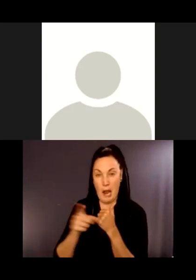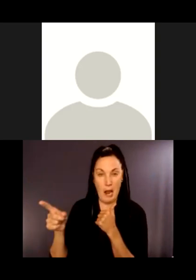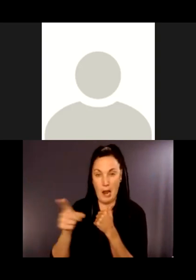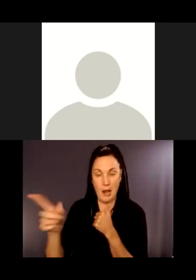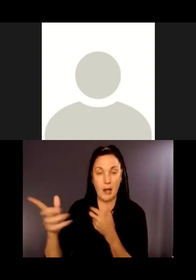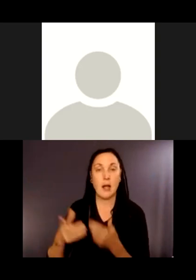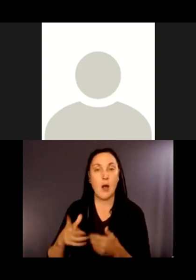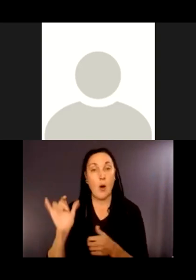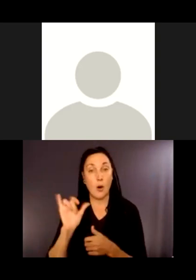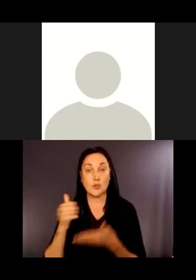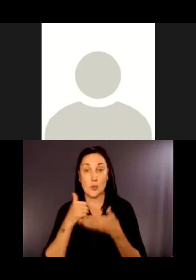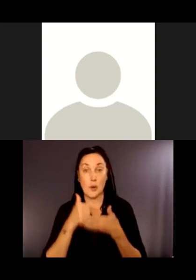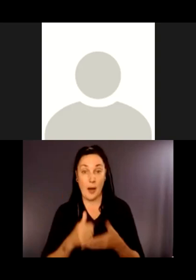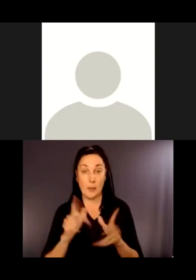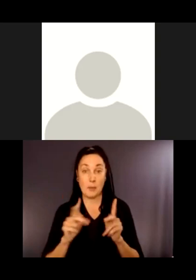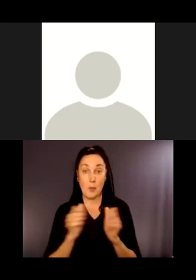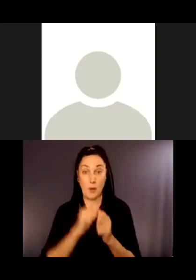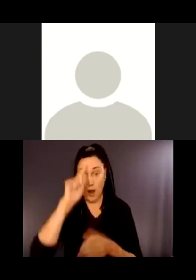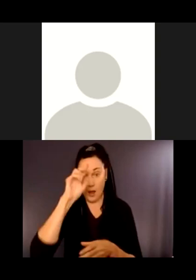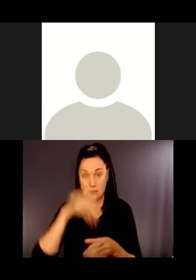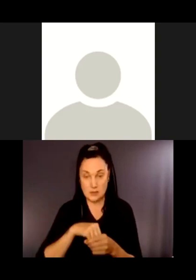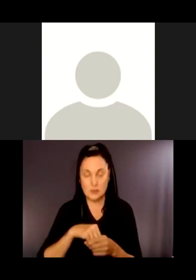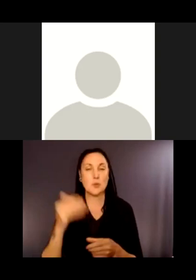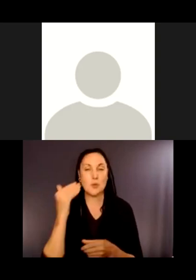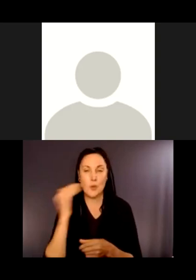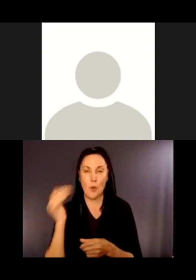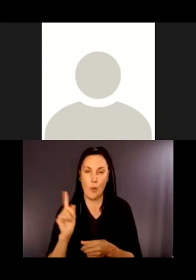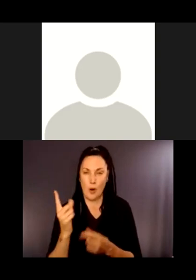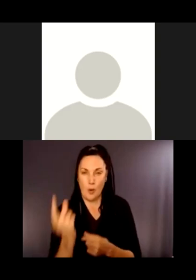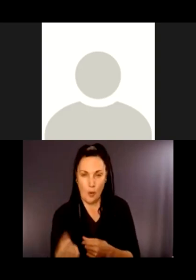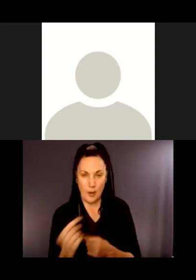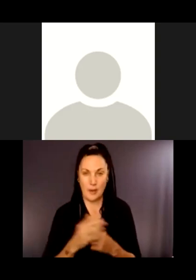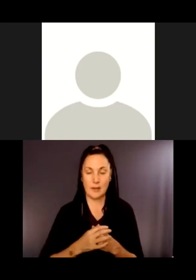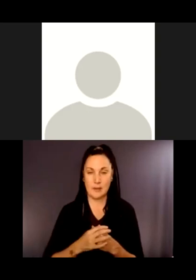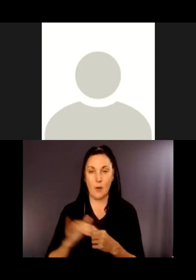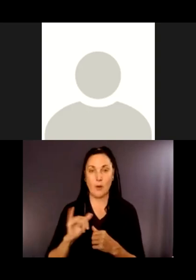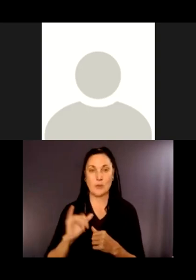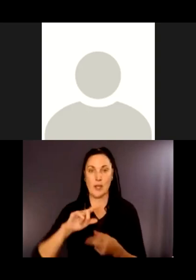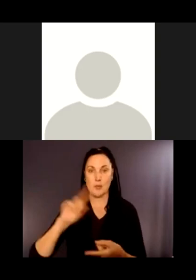they're going and where they are at. It could also help reduce sensory overload.